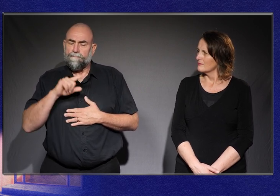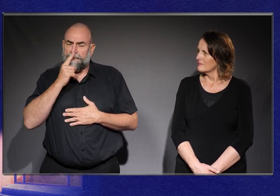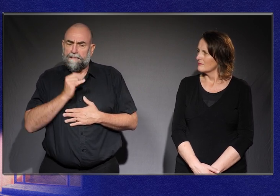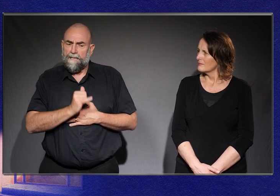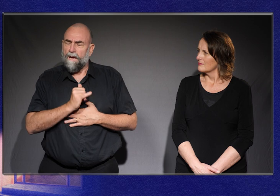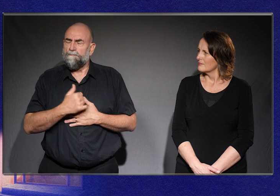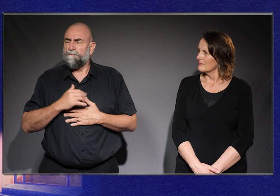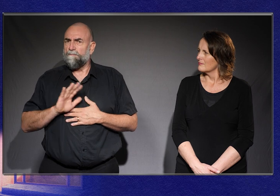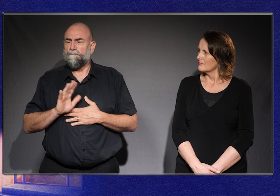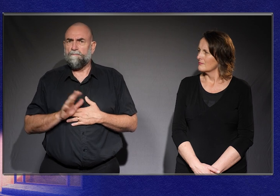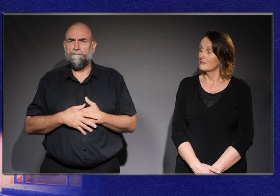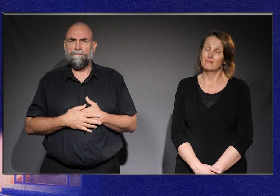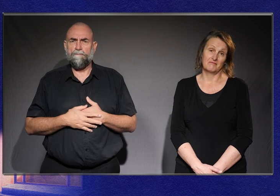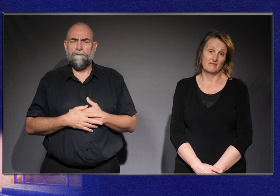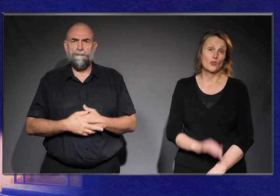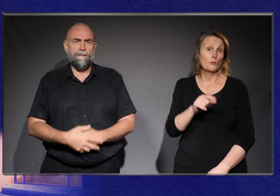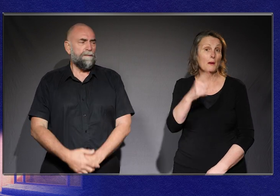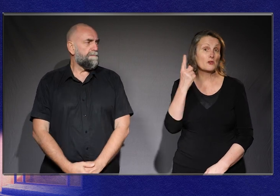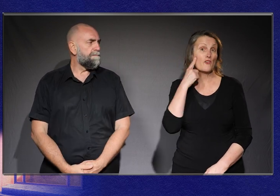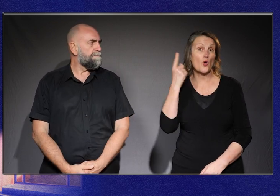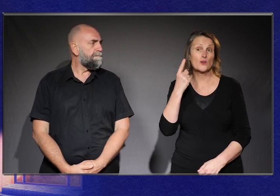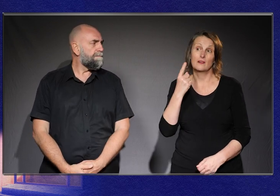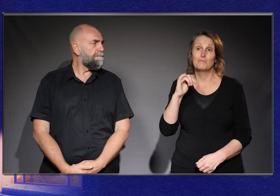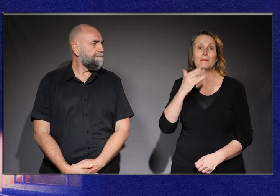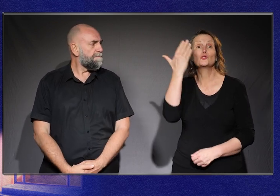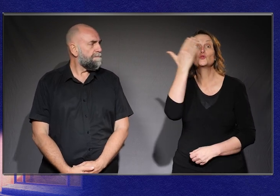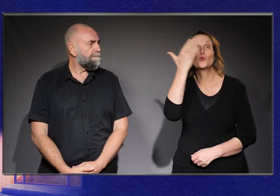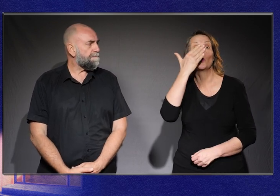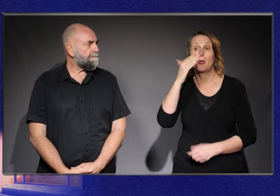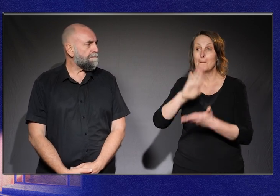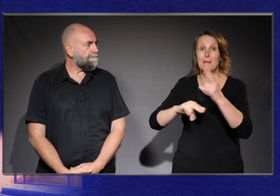Or overheard a conversation at the school gate where parents are complaining about a